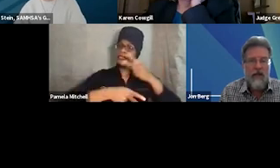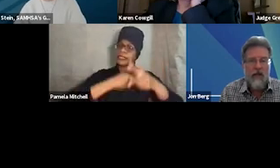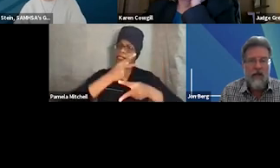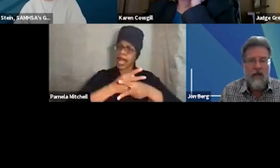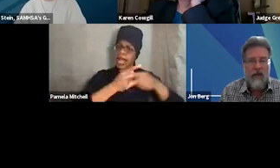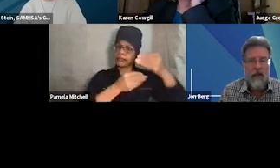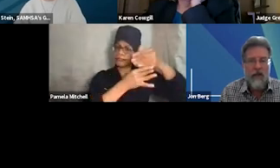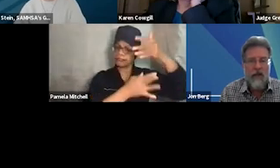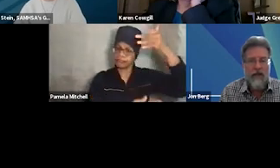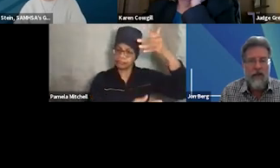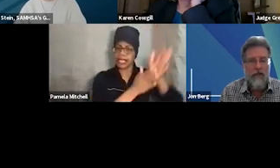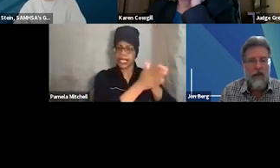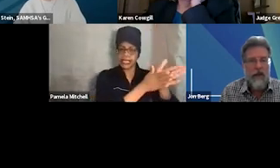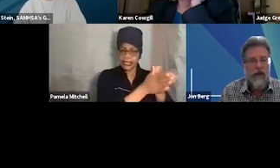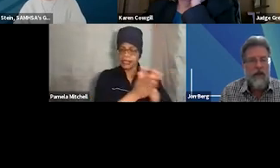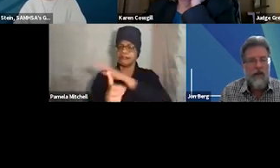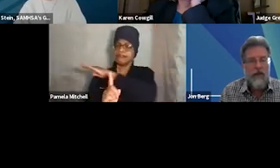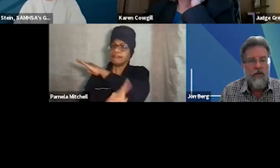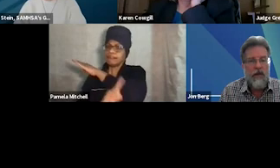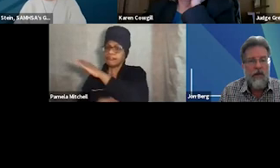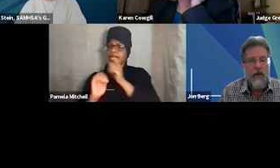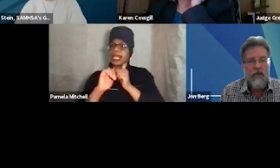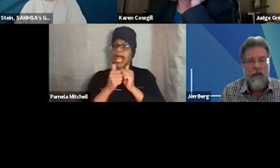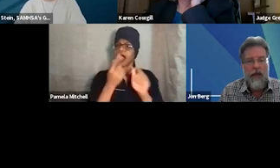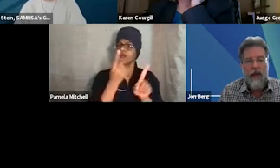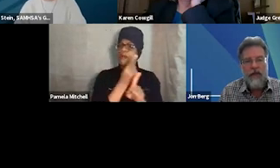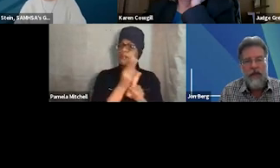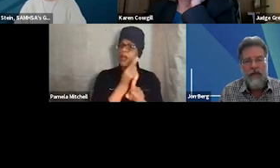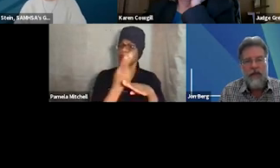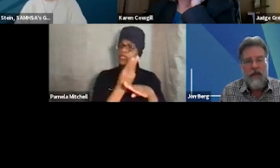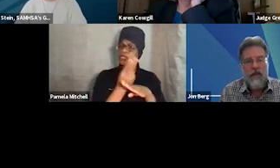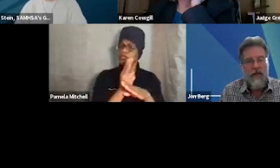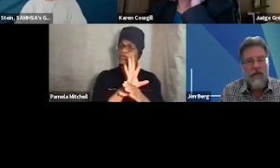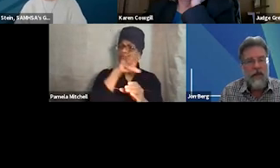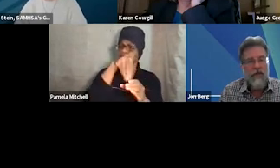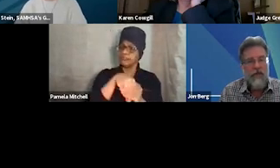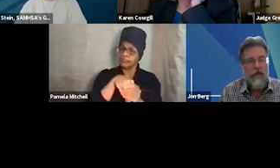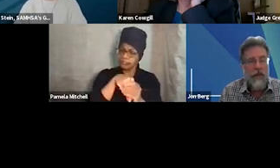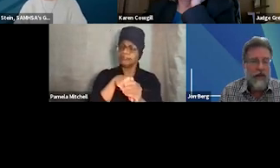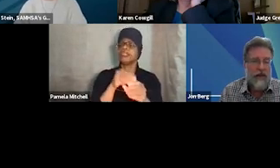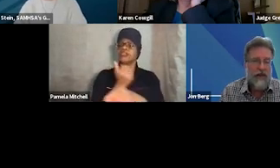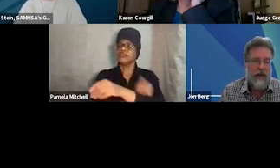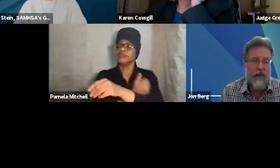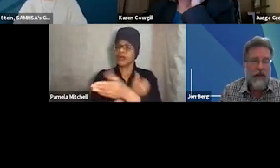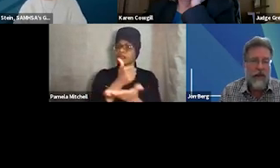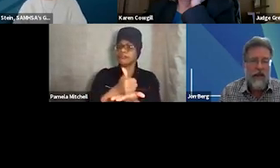and ways to appropriately use them within your treatment drug court. Incentives and sanctions, when implemented successfully,